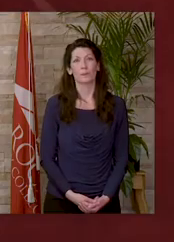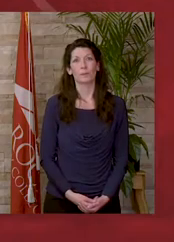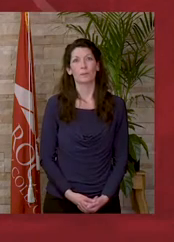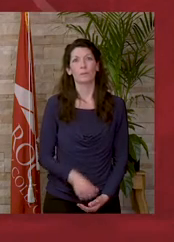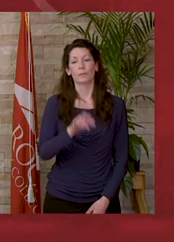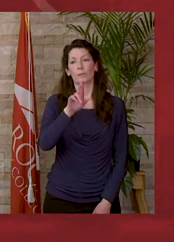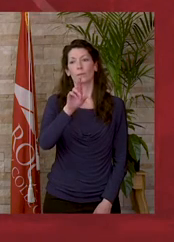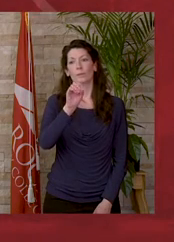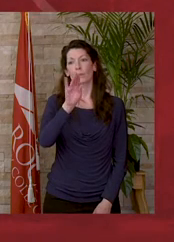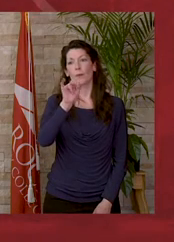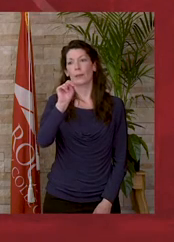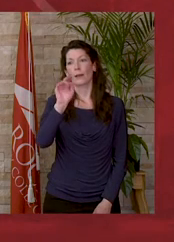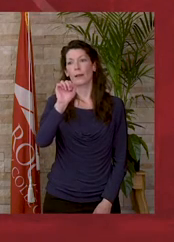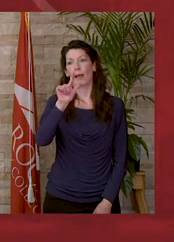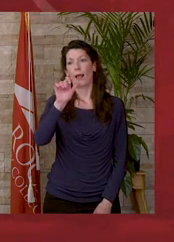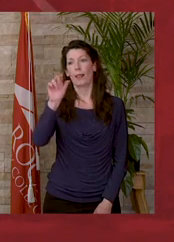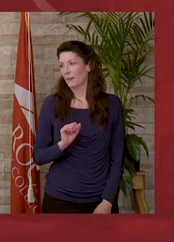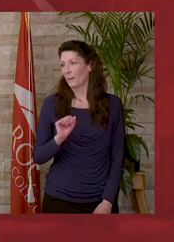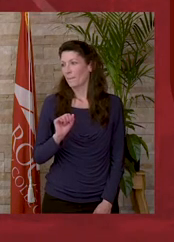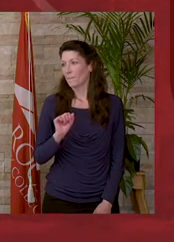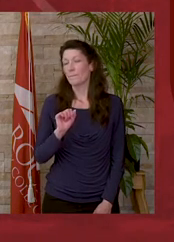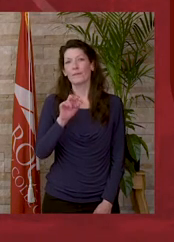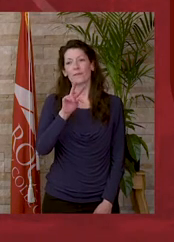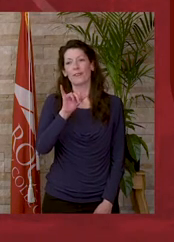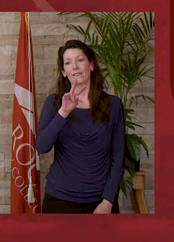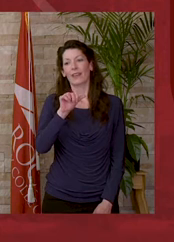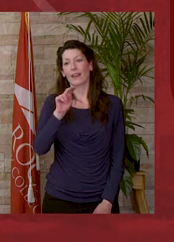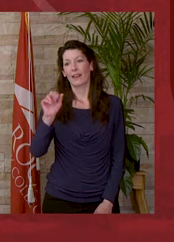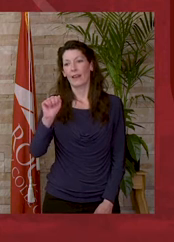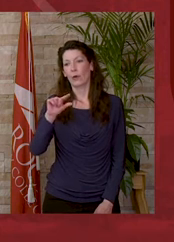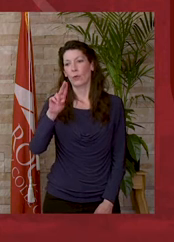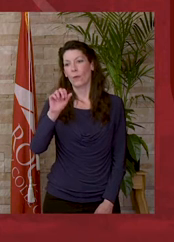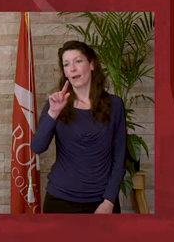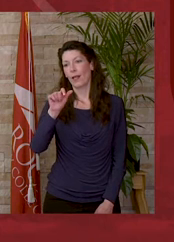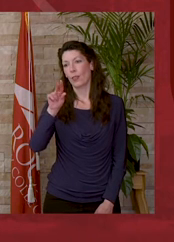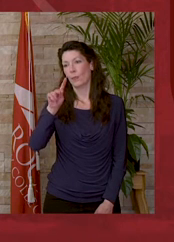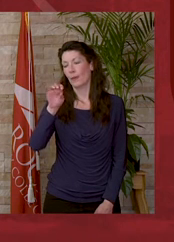Robin Allen, Viviana Guadalupe Arzola Barrientos,